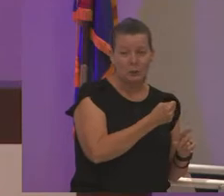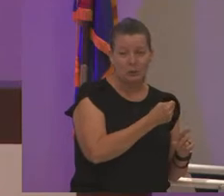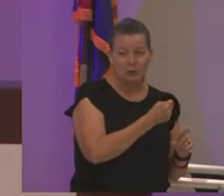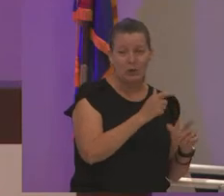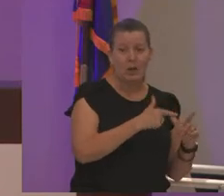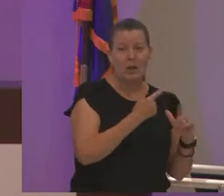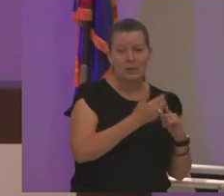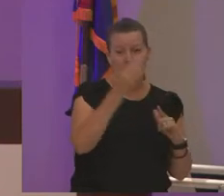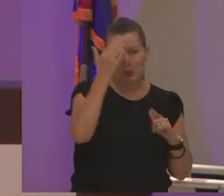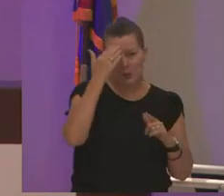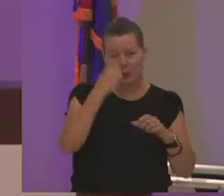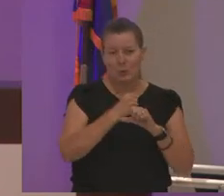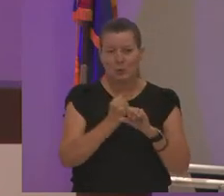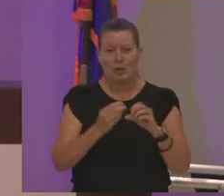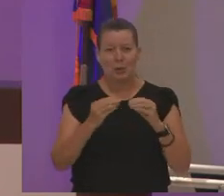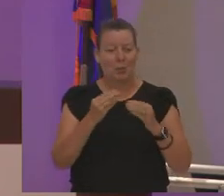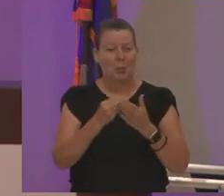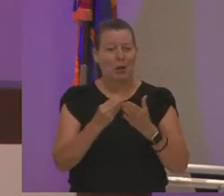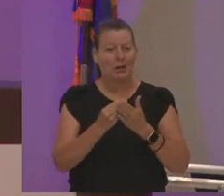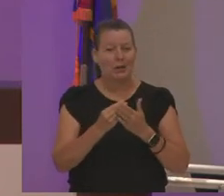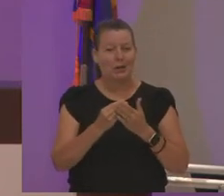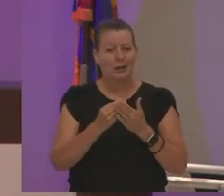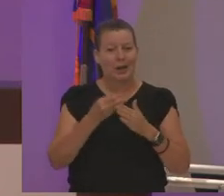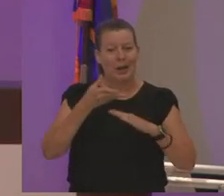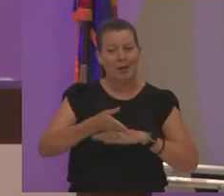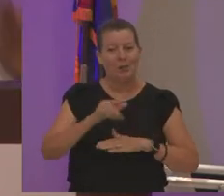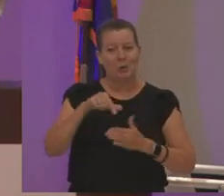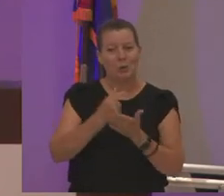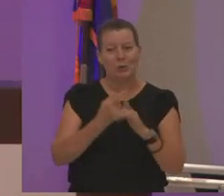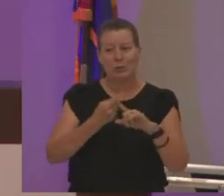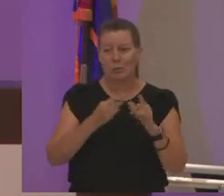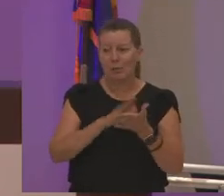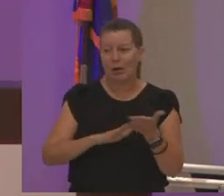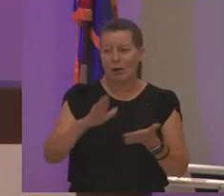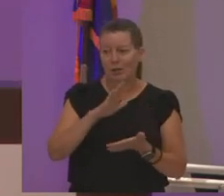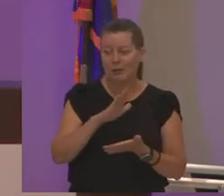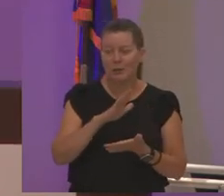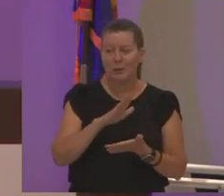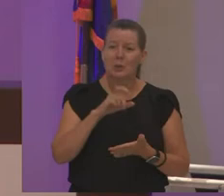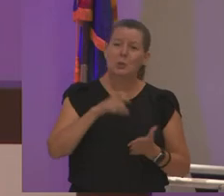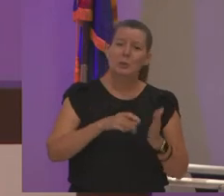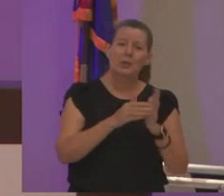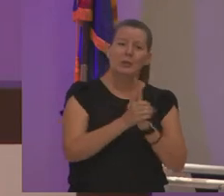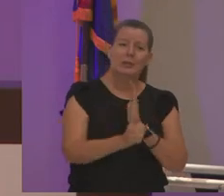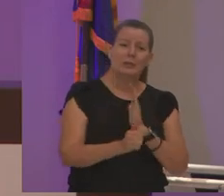you make more money once you graduate college so you at least need the skills and a certificate so